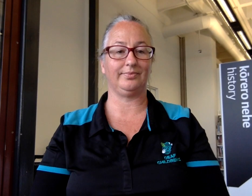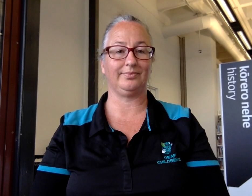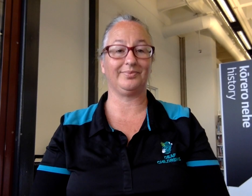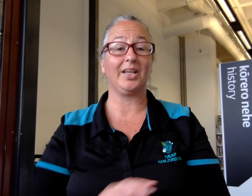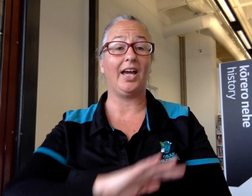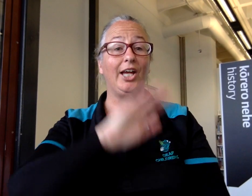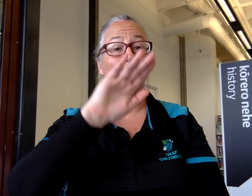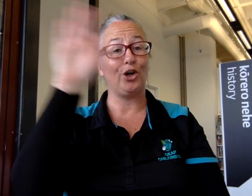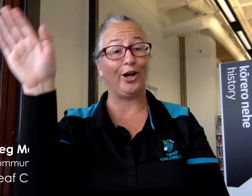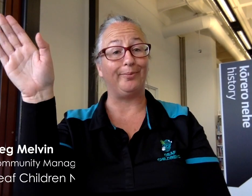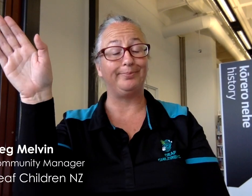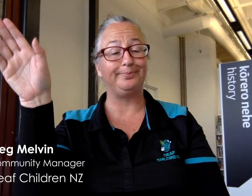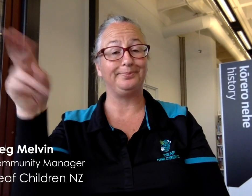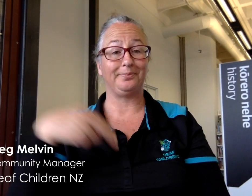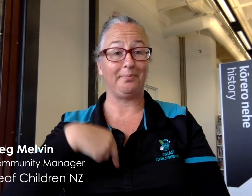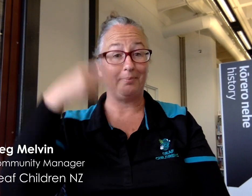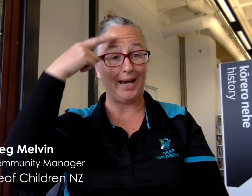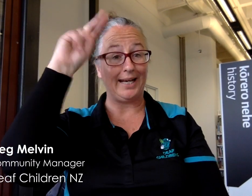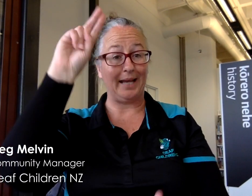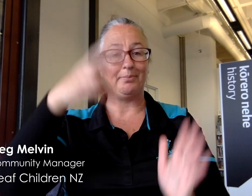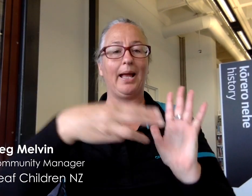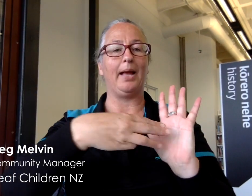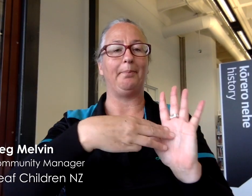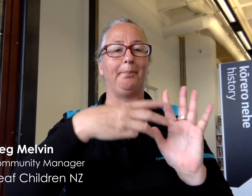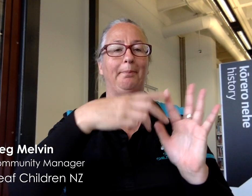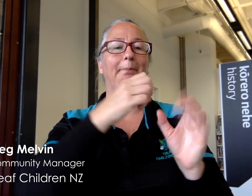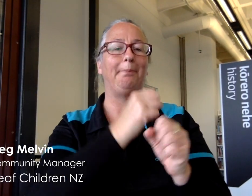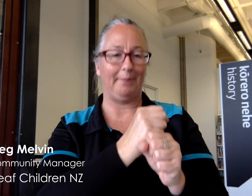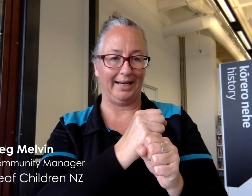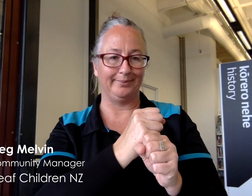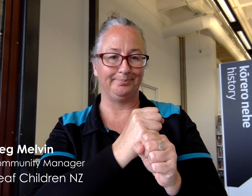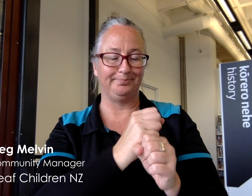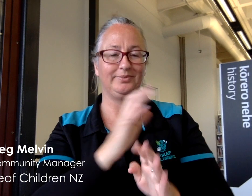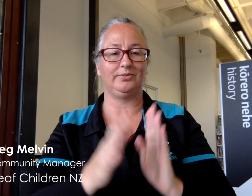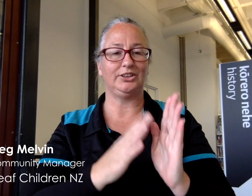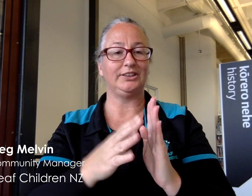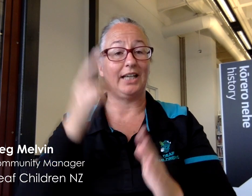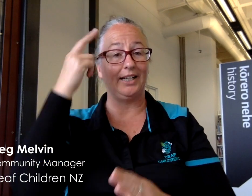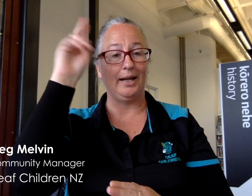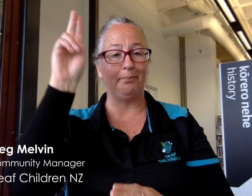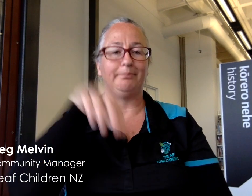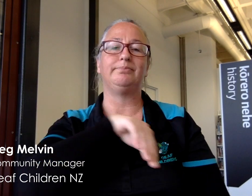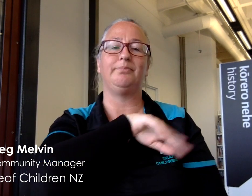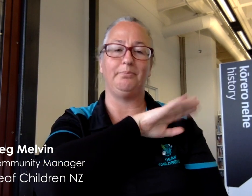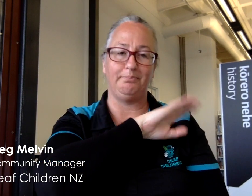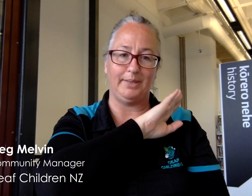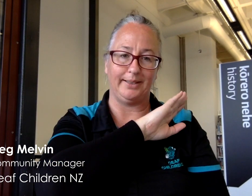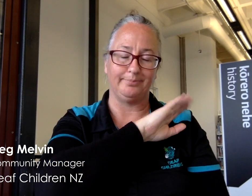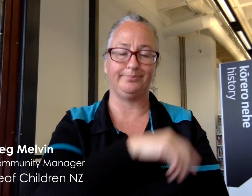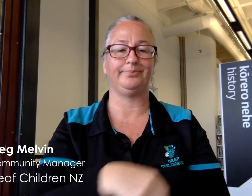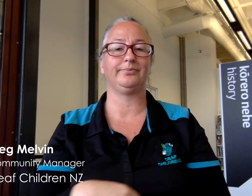Kia ora, my name is Meg, sign name Meg.